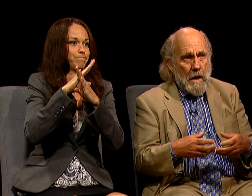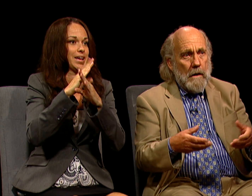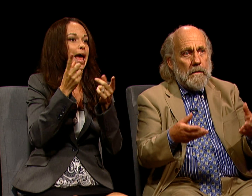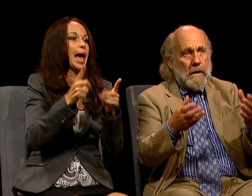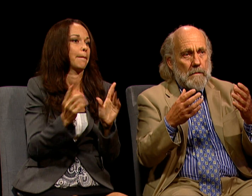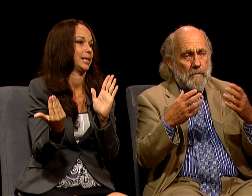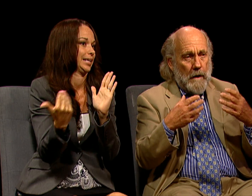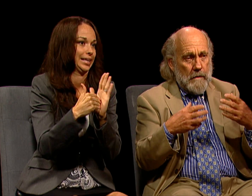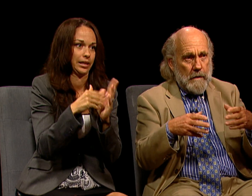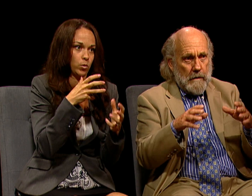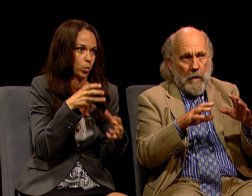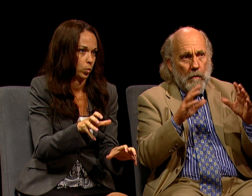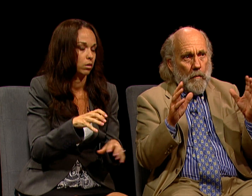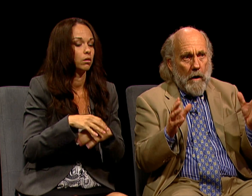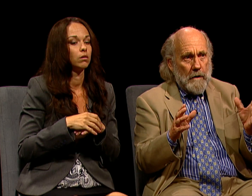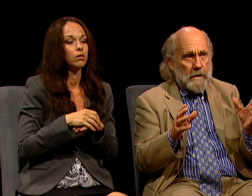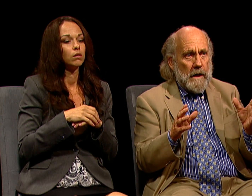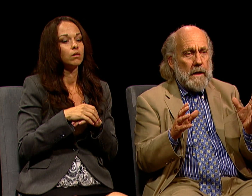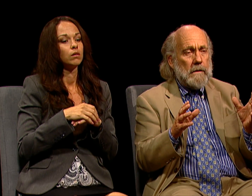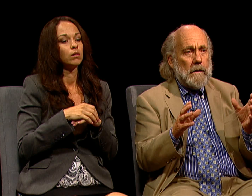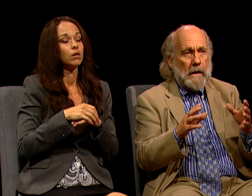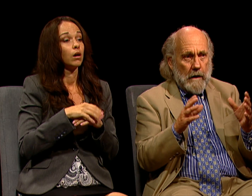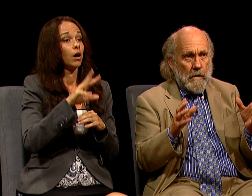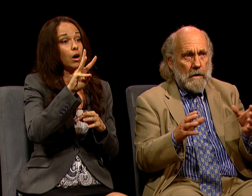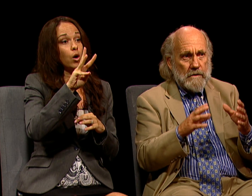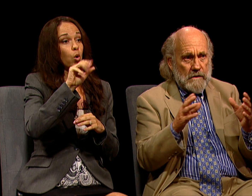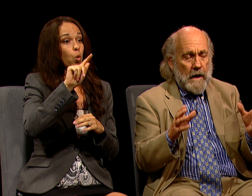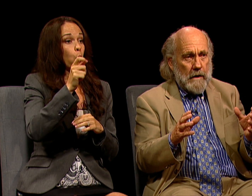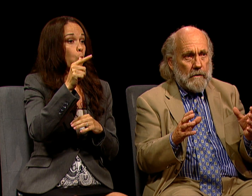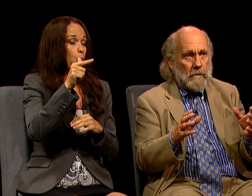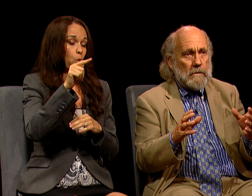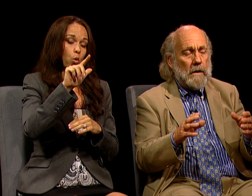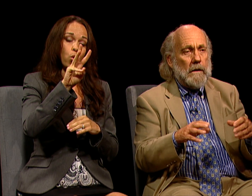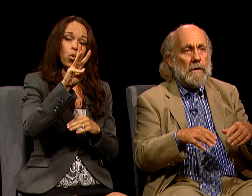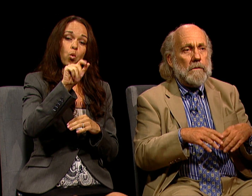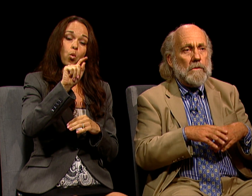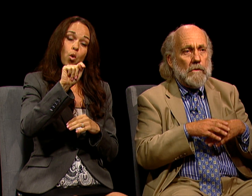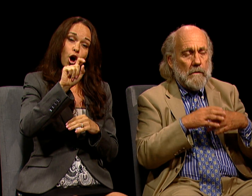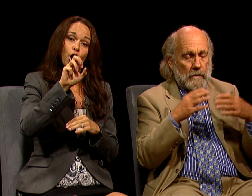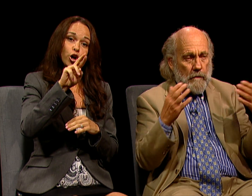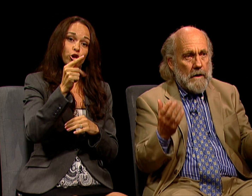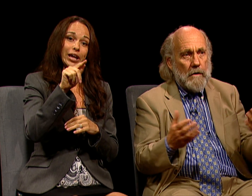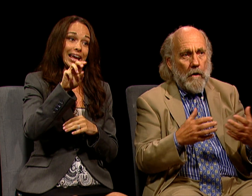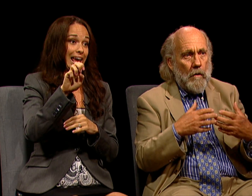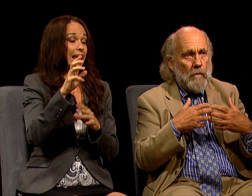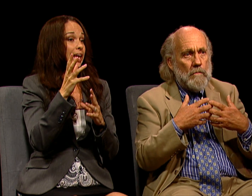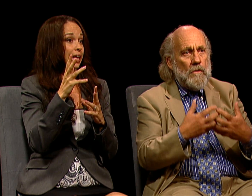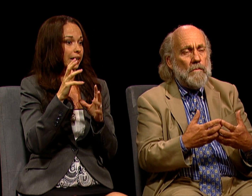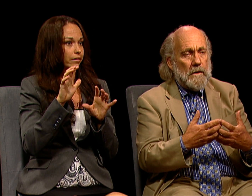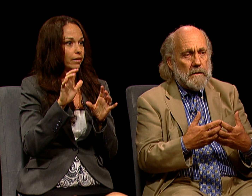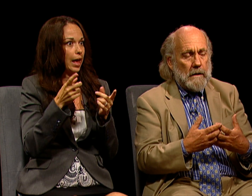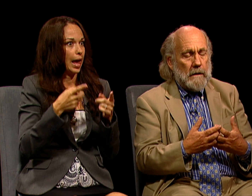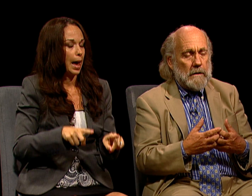THE WHOLE WATERGATE ERA SCANDAL CREATED A WHOLE MOVEMENT